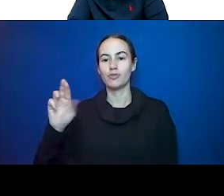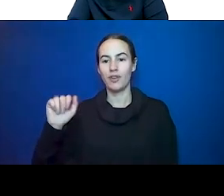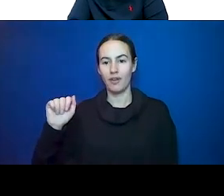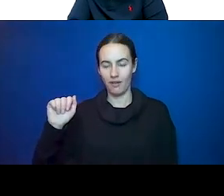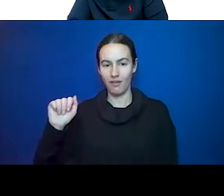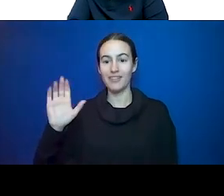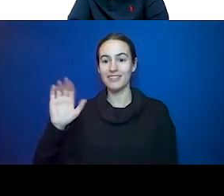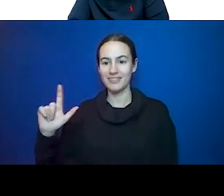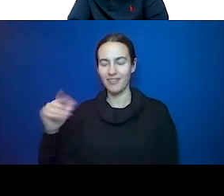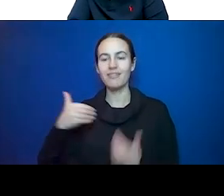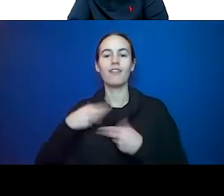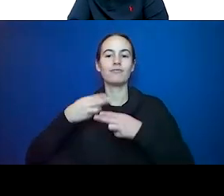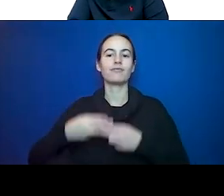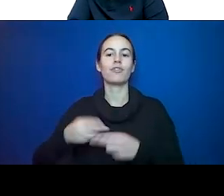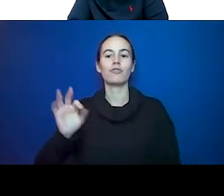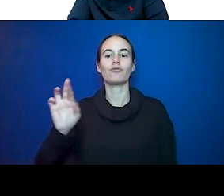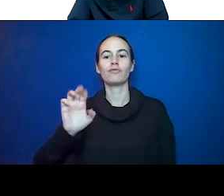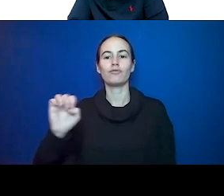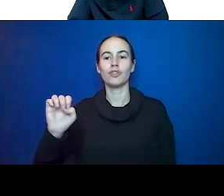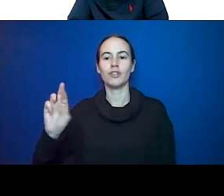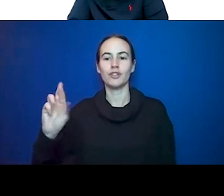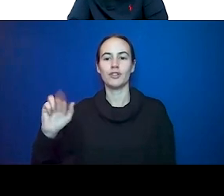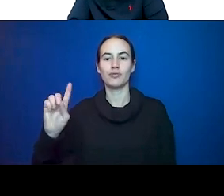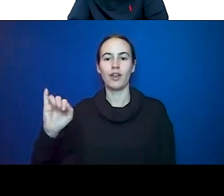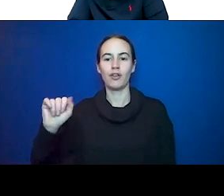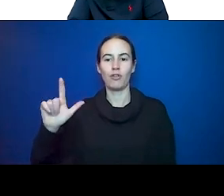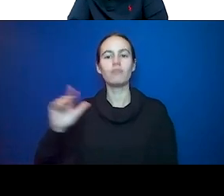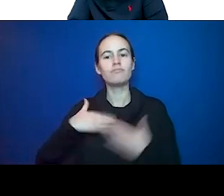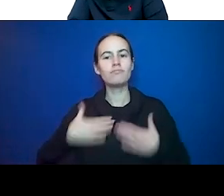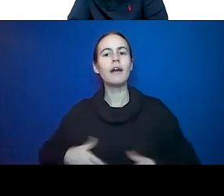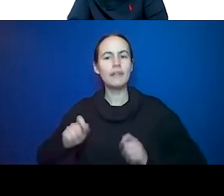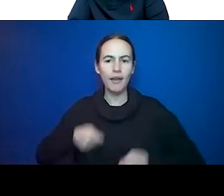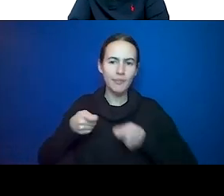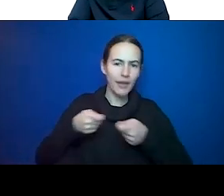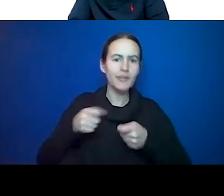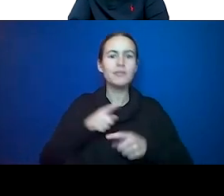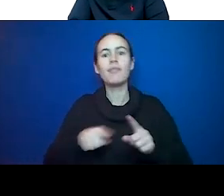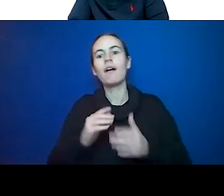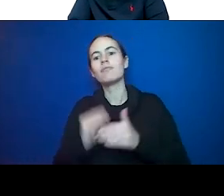deal with these things. But when you eat lots of meat, when you are under stress you generate so